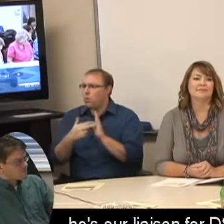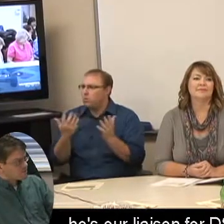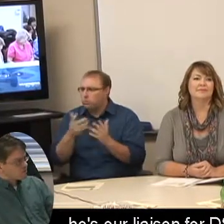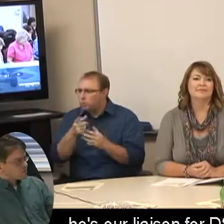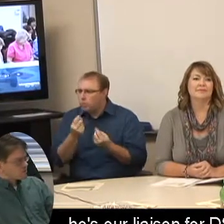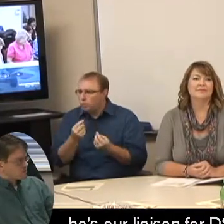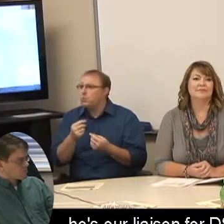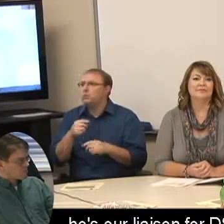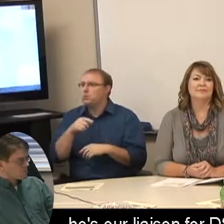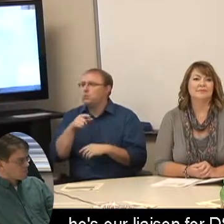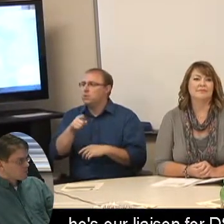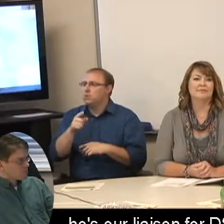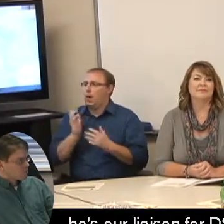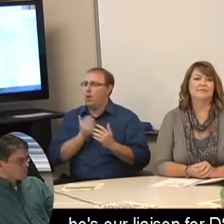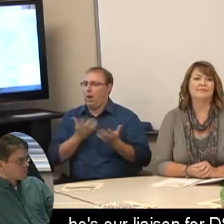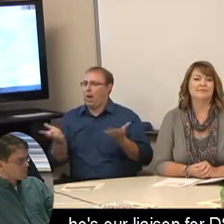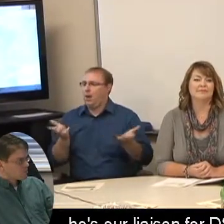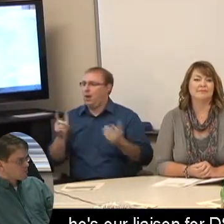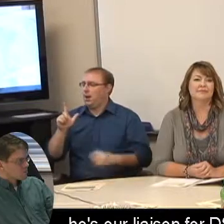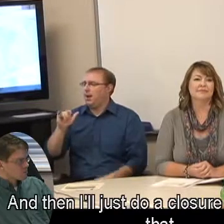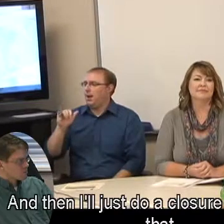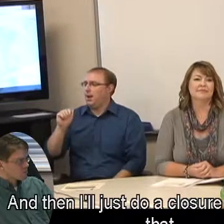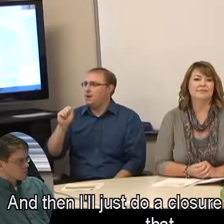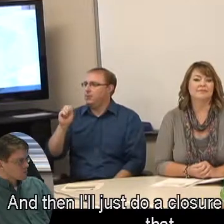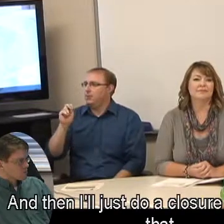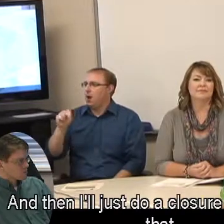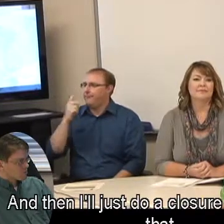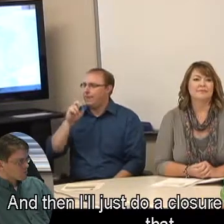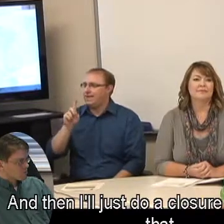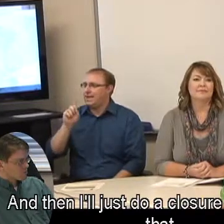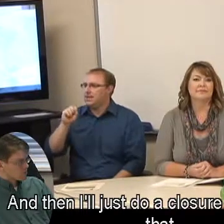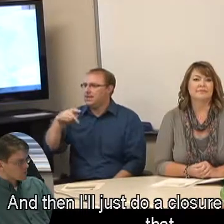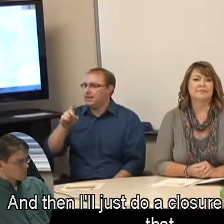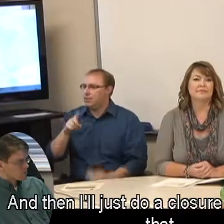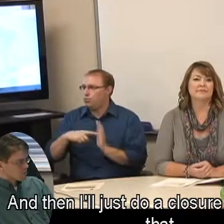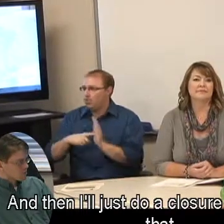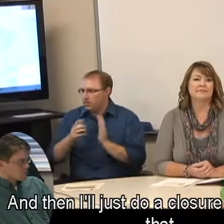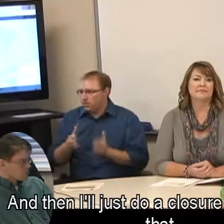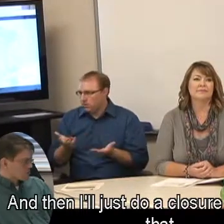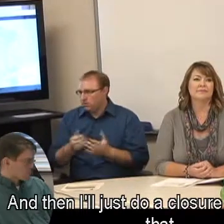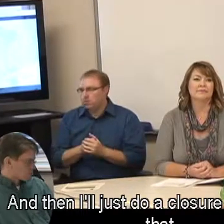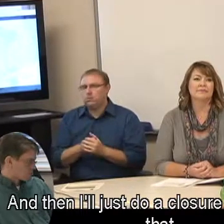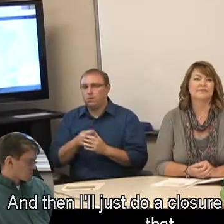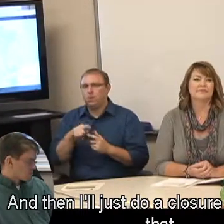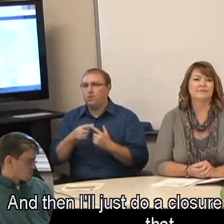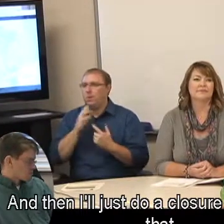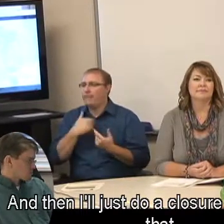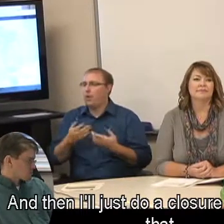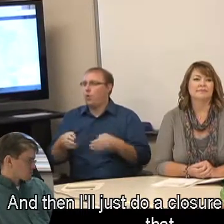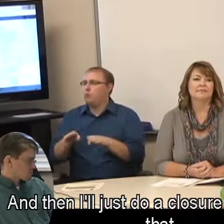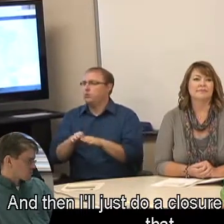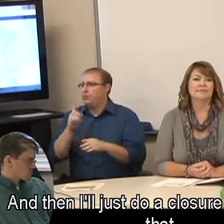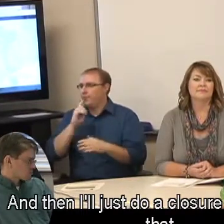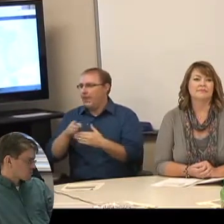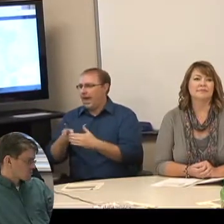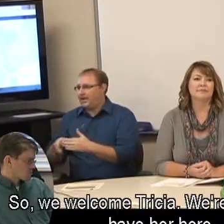he's our liaison for DSPD. And then I'll just do a closure at the end of that.